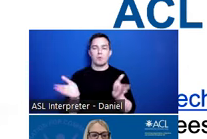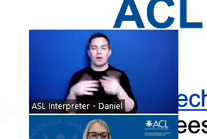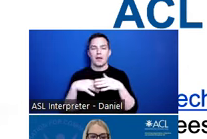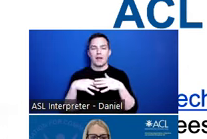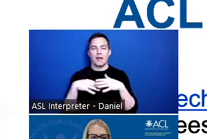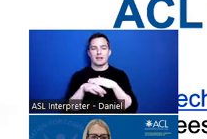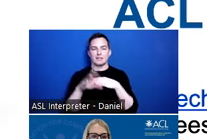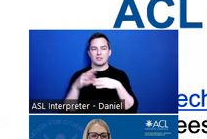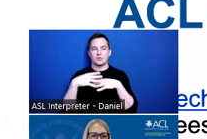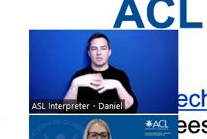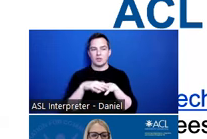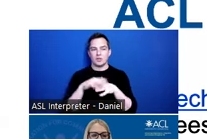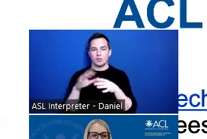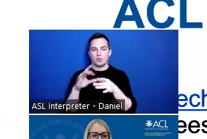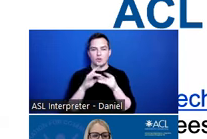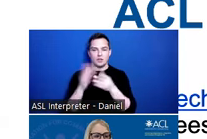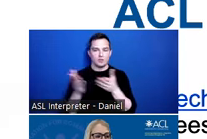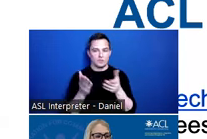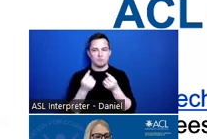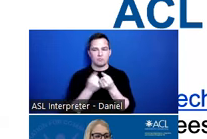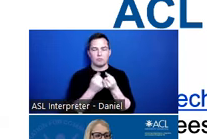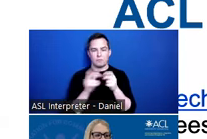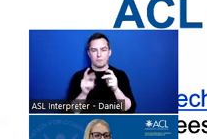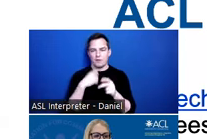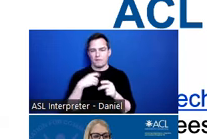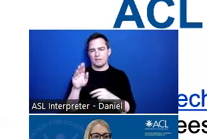coordinated services and supports for people with traumatic brain injury, their families